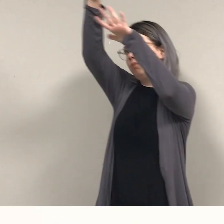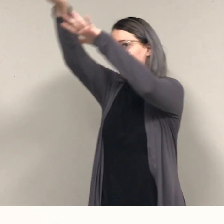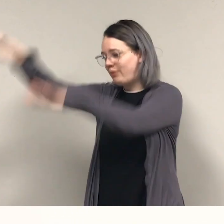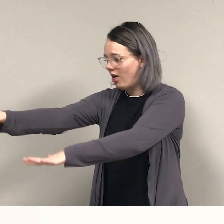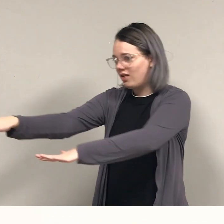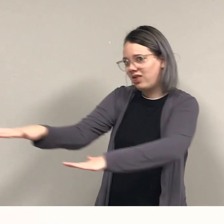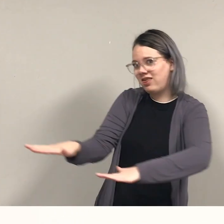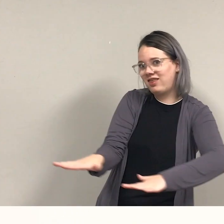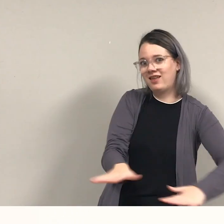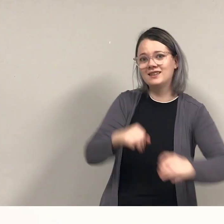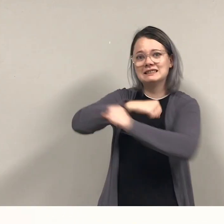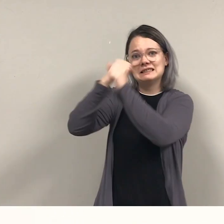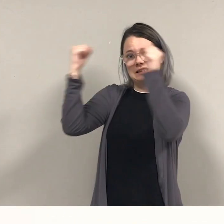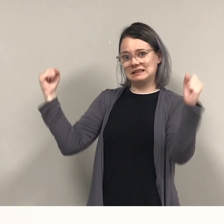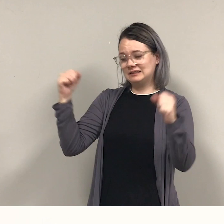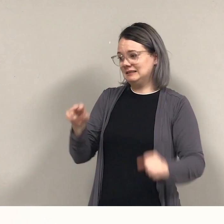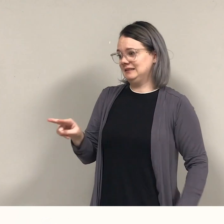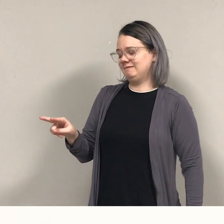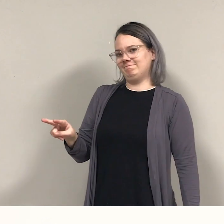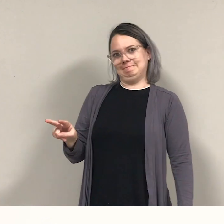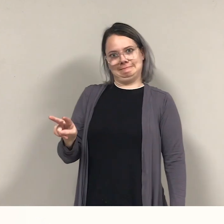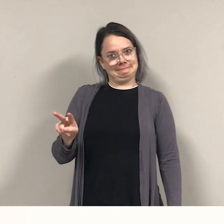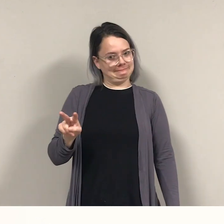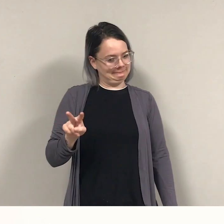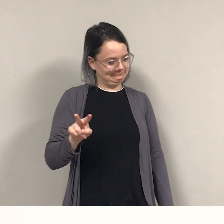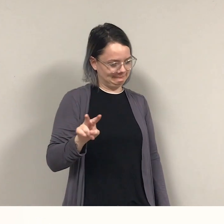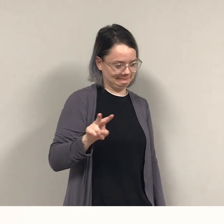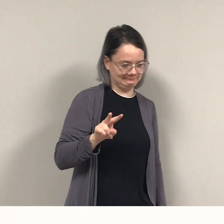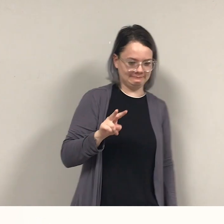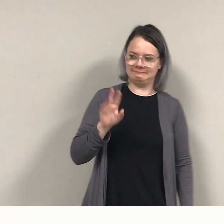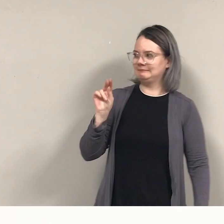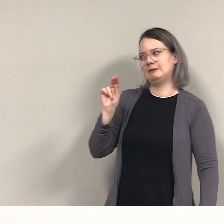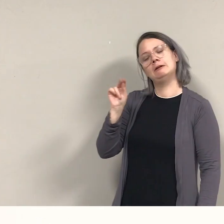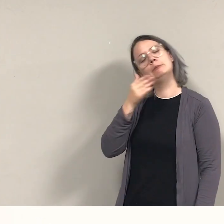Pirate blurts, "I'd love to thanks, But...I ought to...wax the plank!"